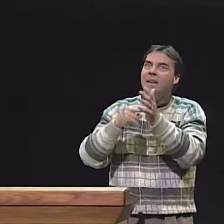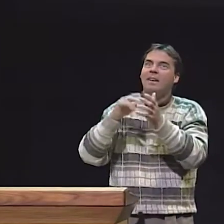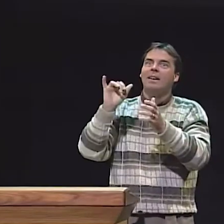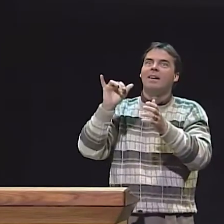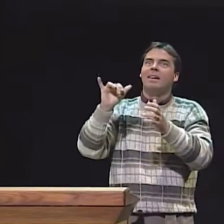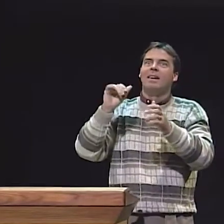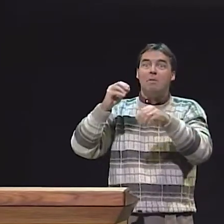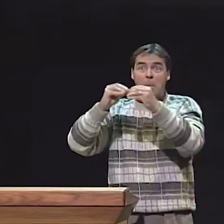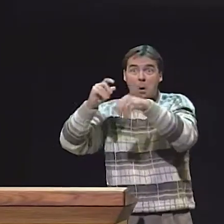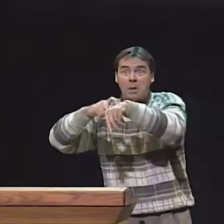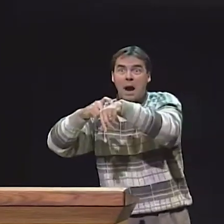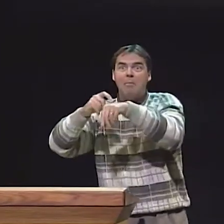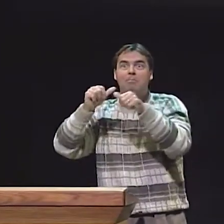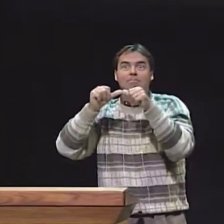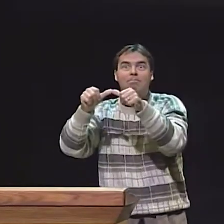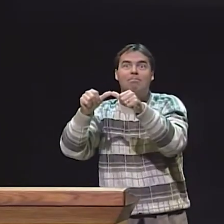BUT IT'S...